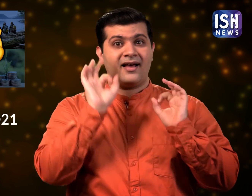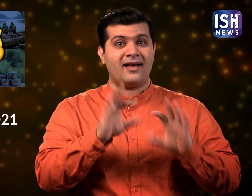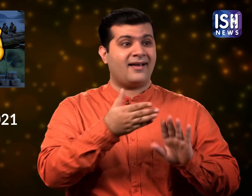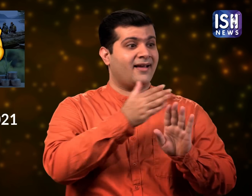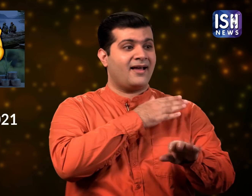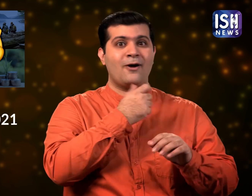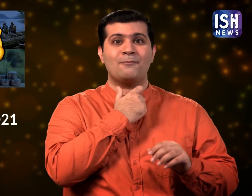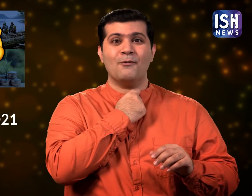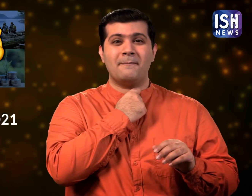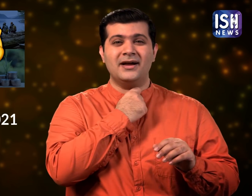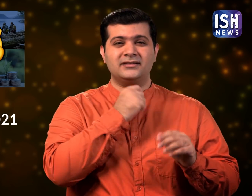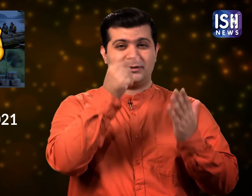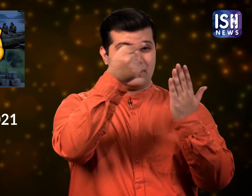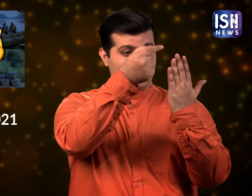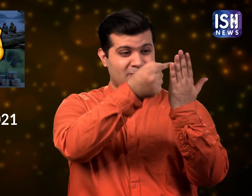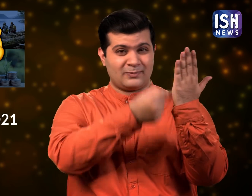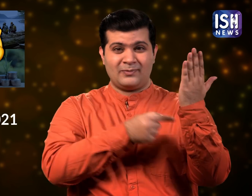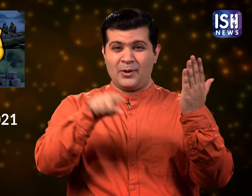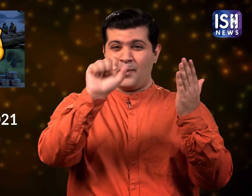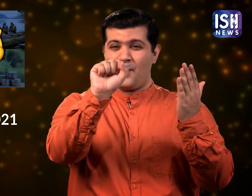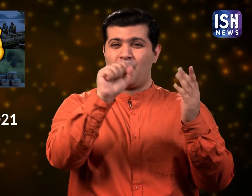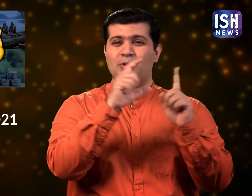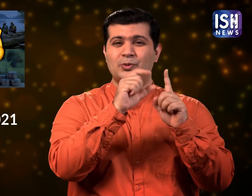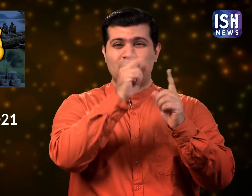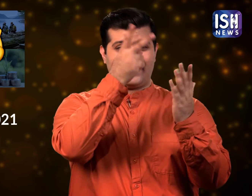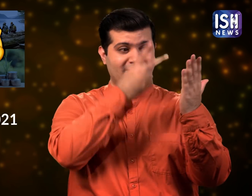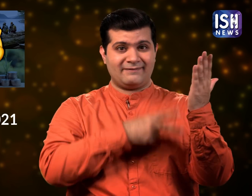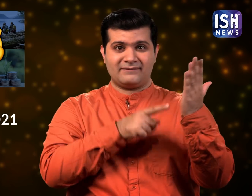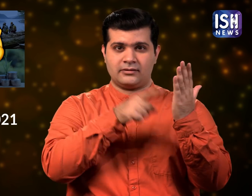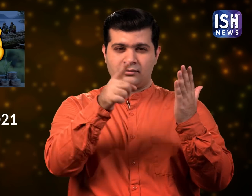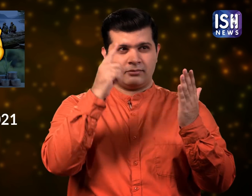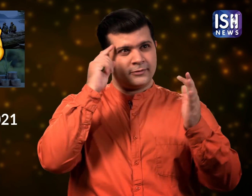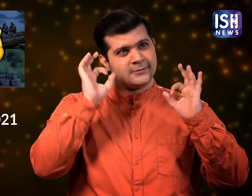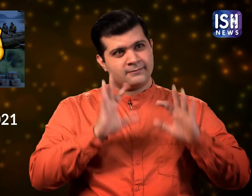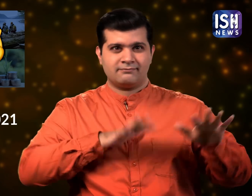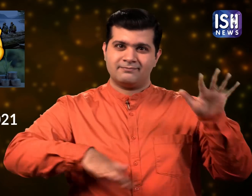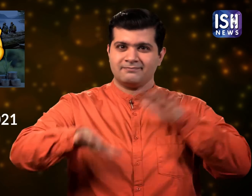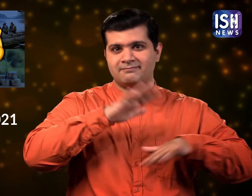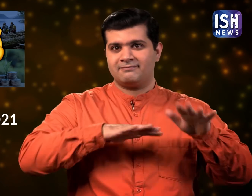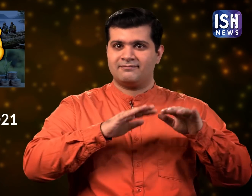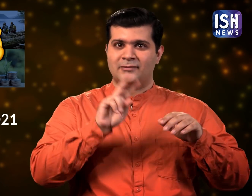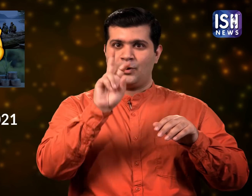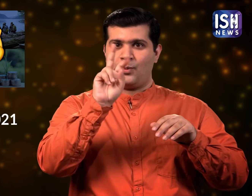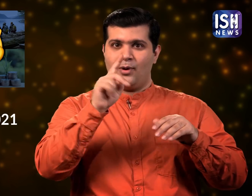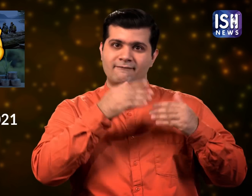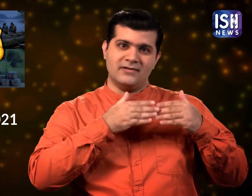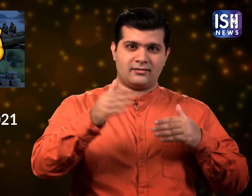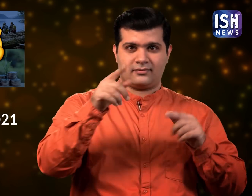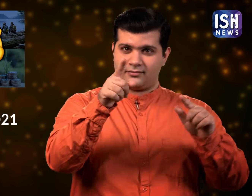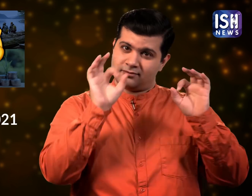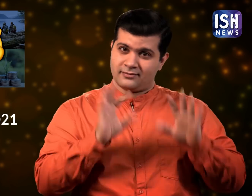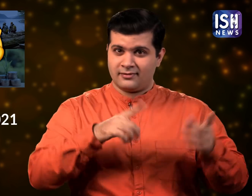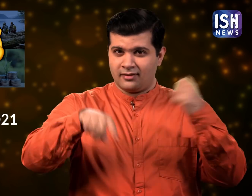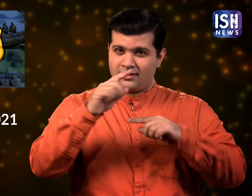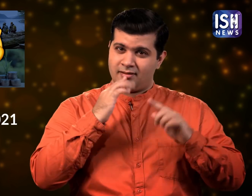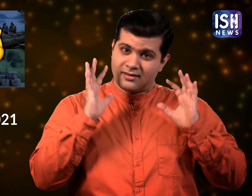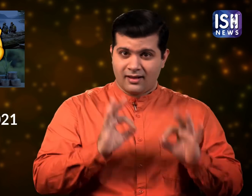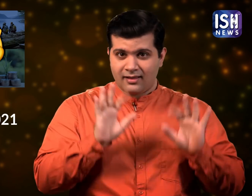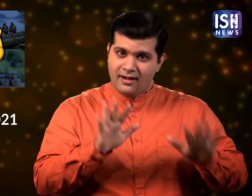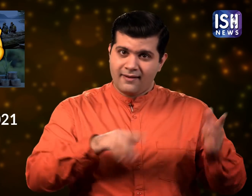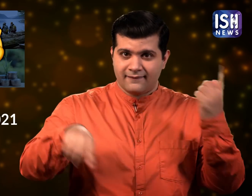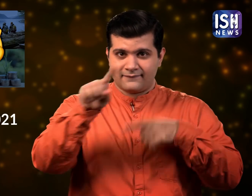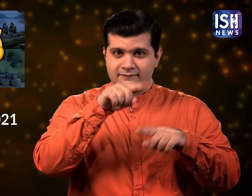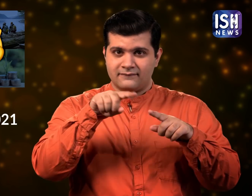will you all be able to follow all your promises that you made in 2020?